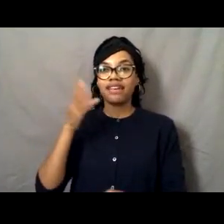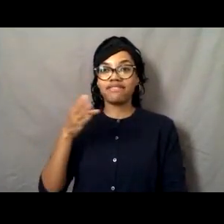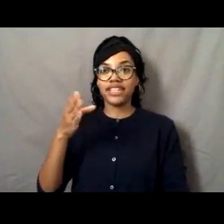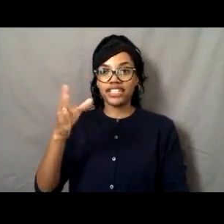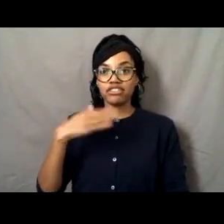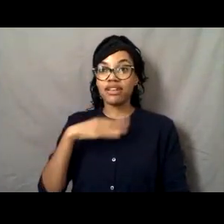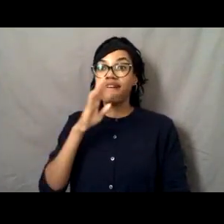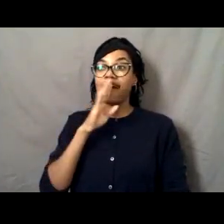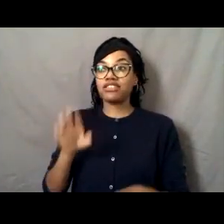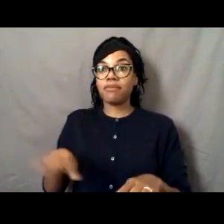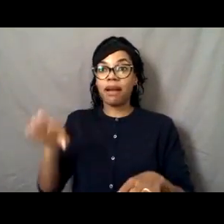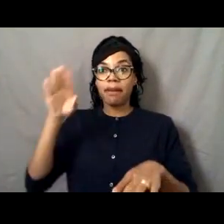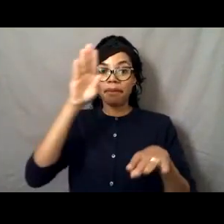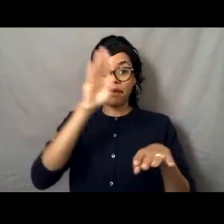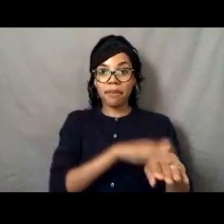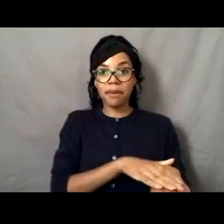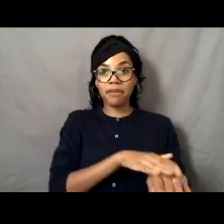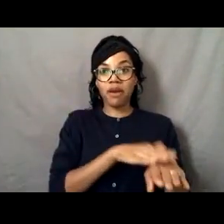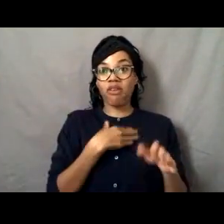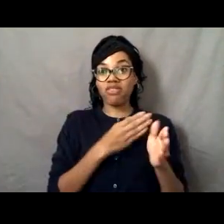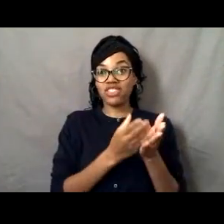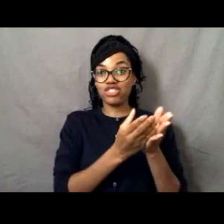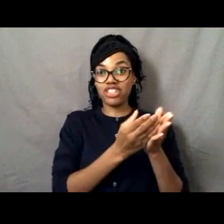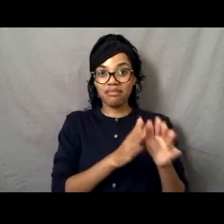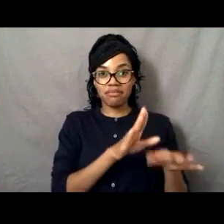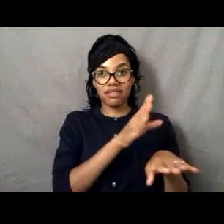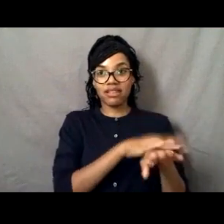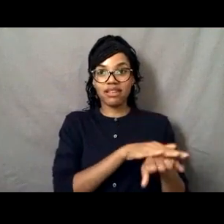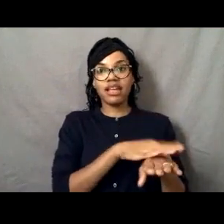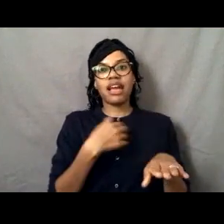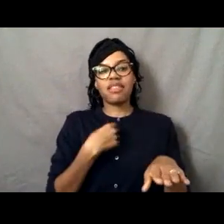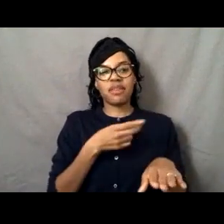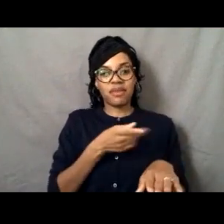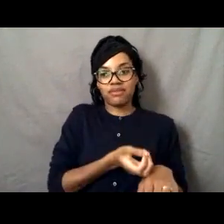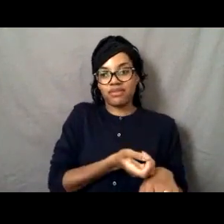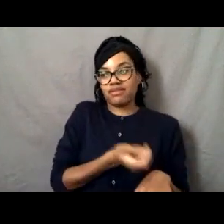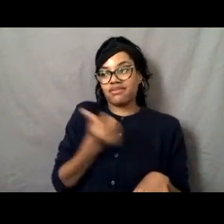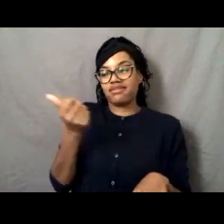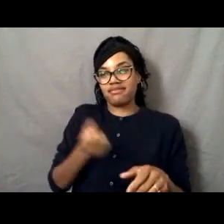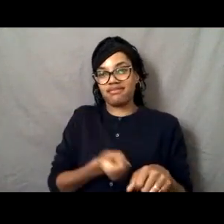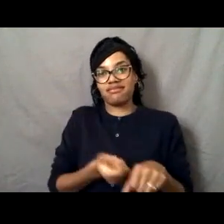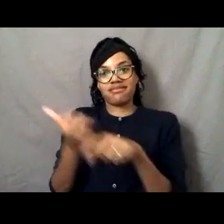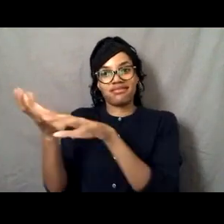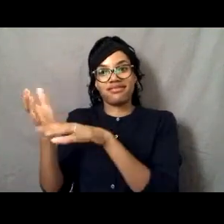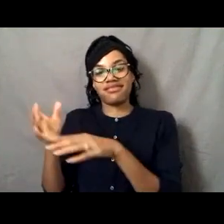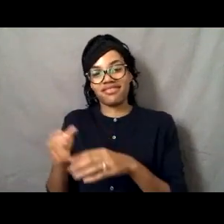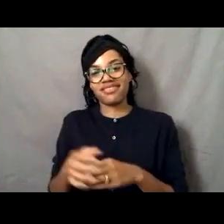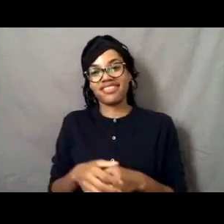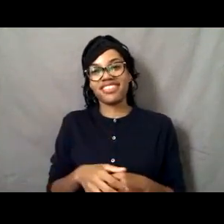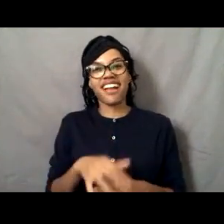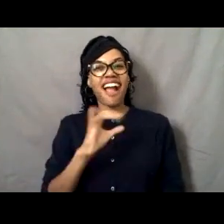and then get stuck and we'd have to get them off the ship. [Lisa] That's pretty neat.